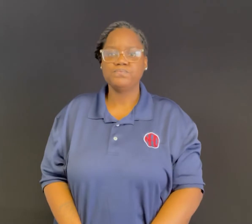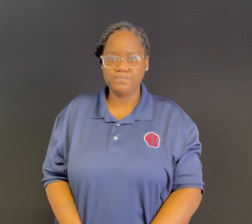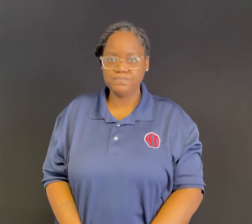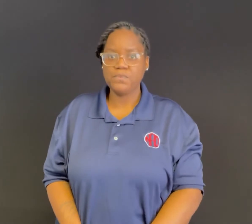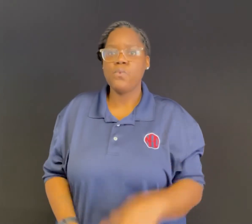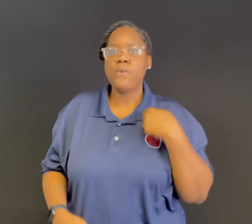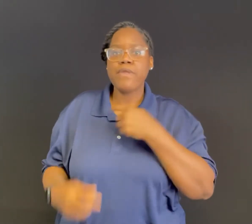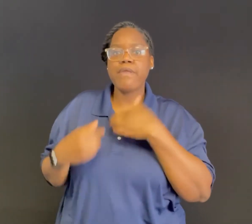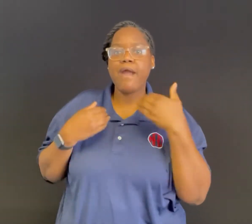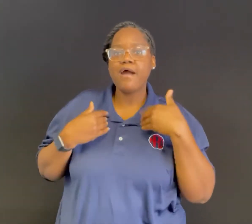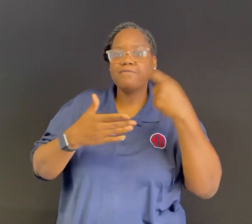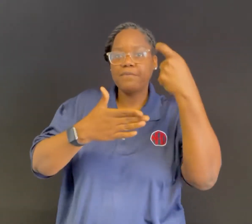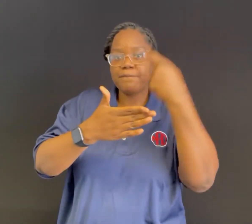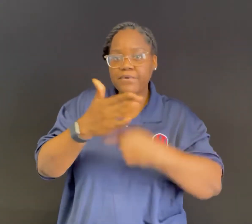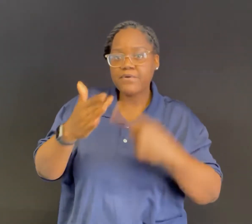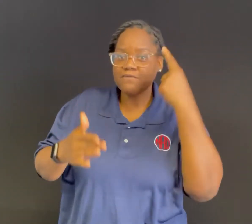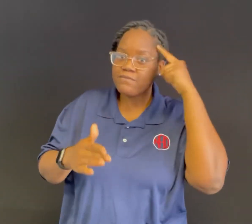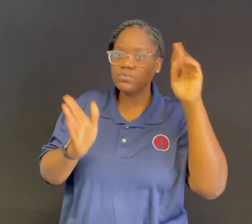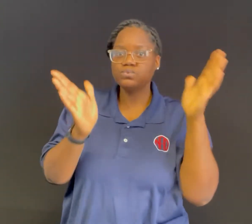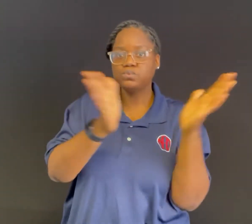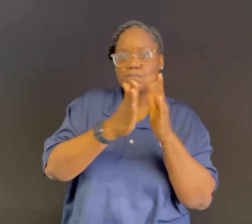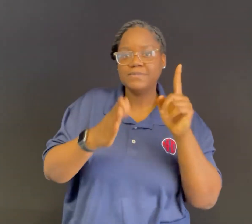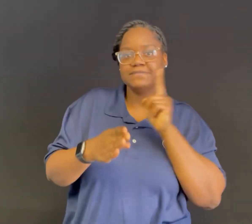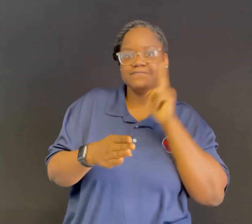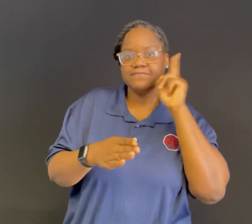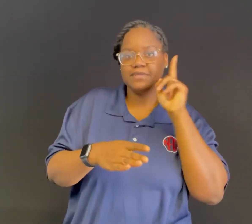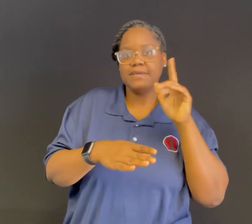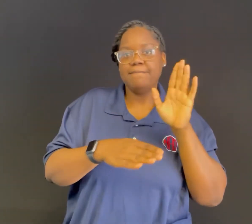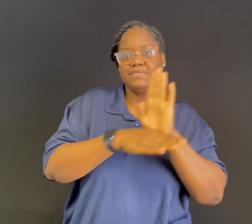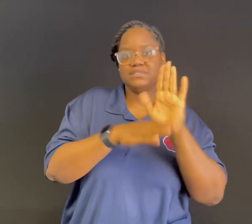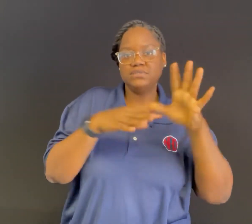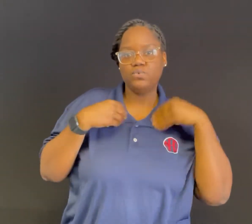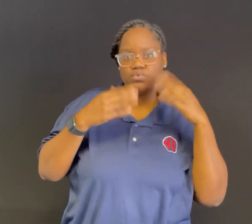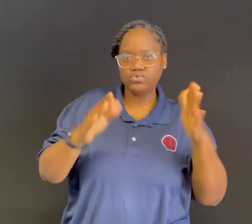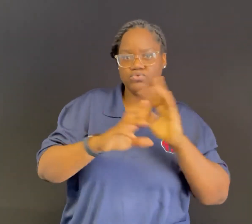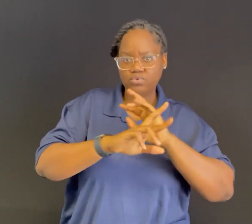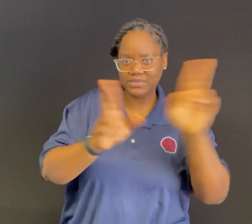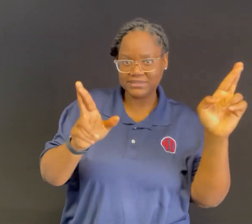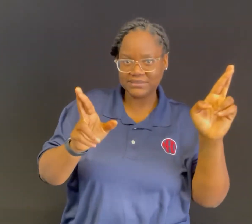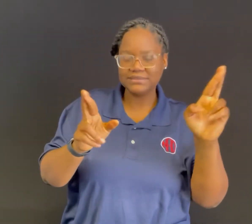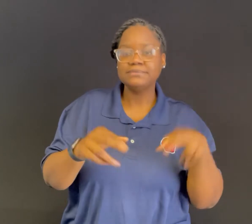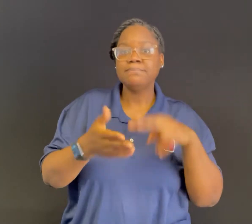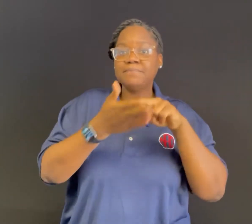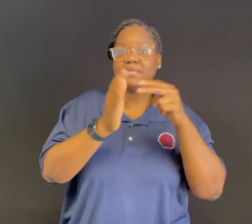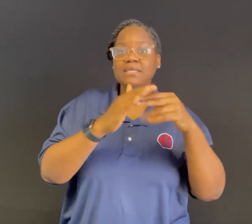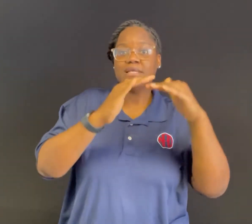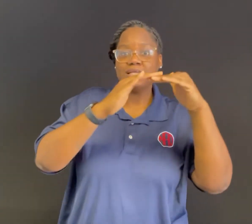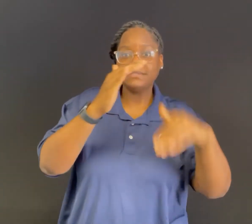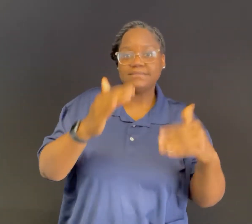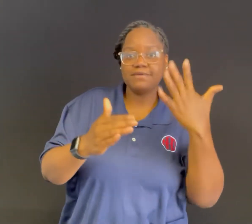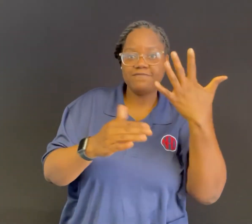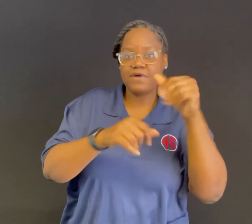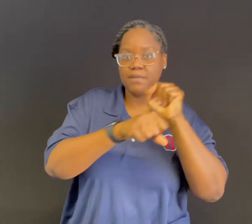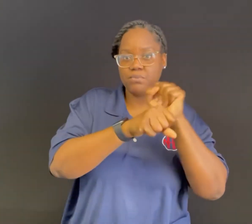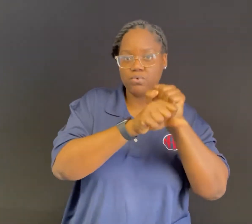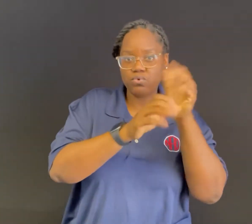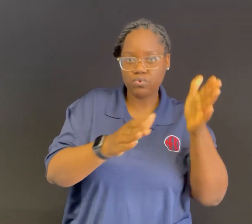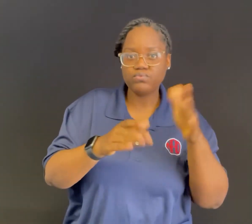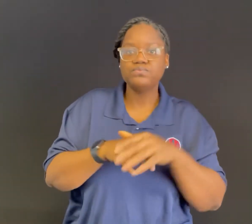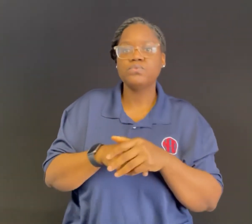We have prices available for small deaf business owners (under 5 employees)